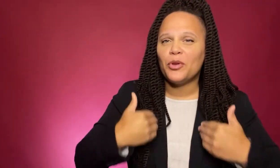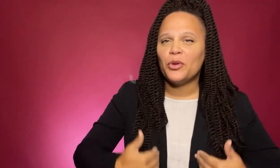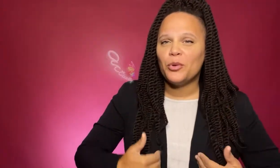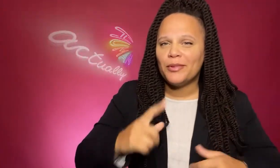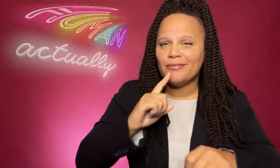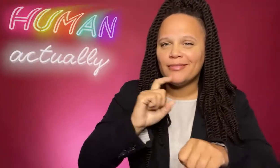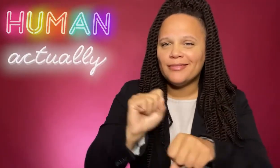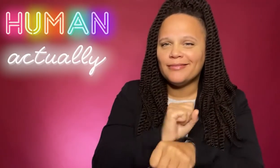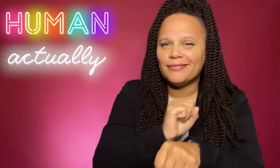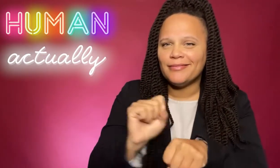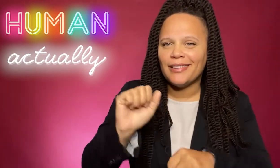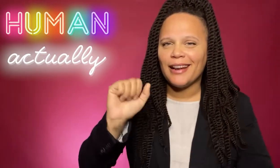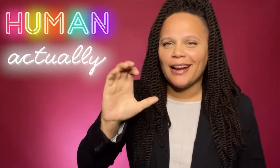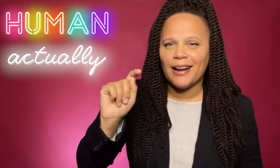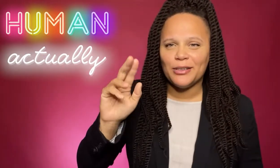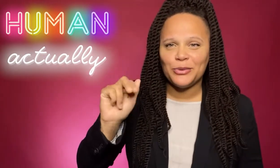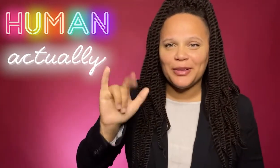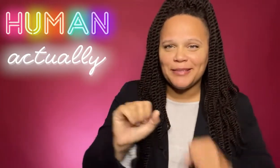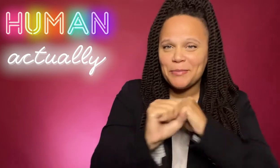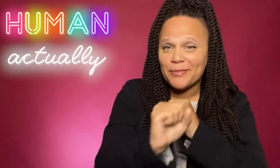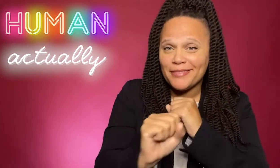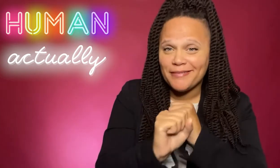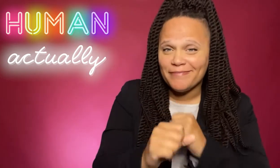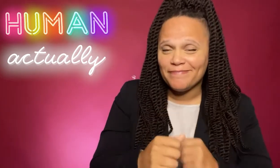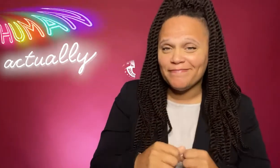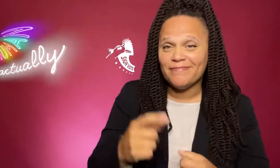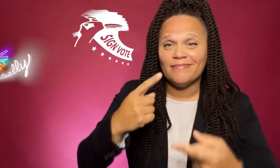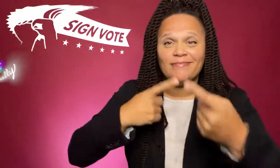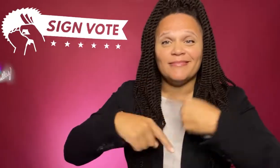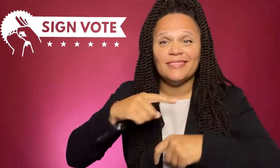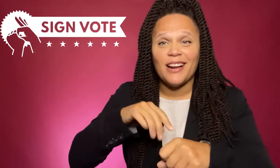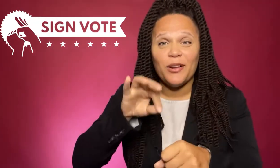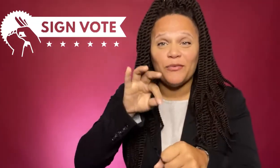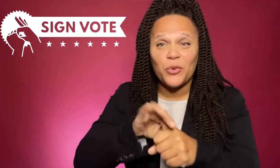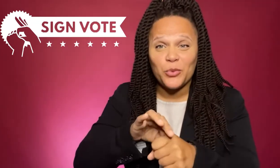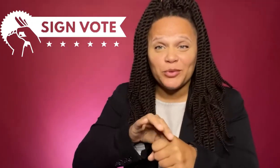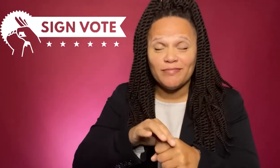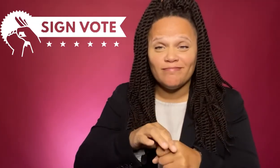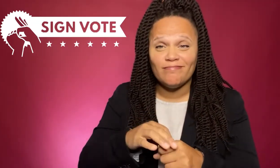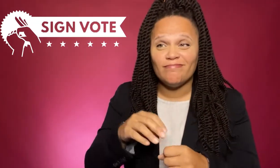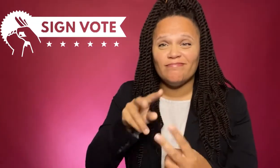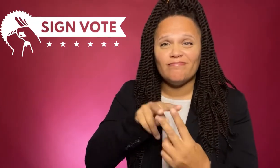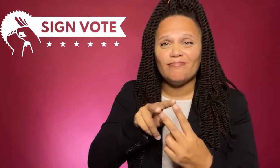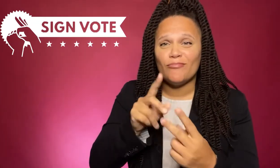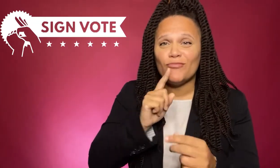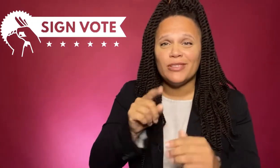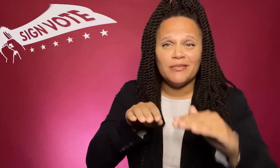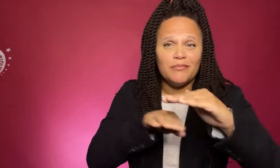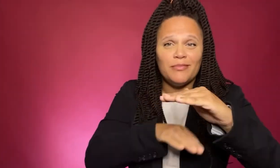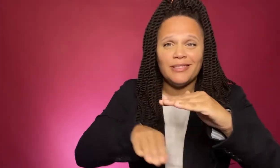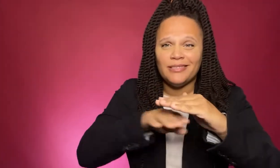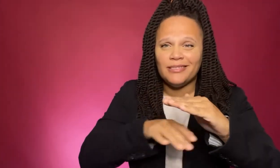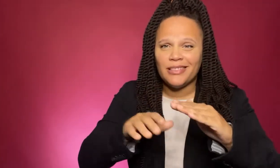the Human Actually campaign and SignVote. These two campaigns